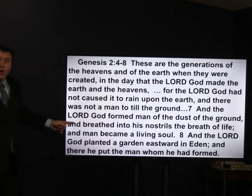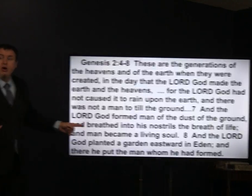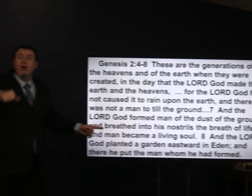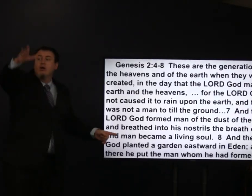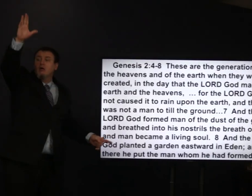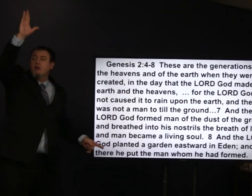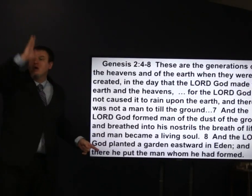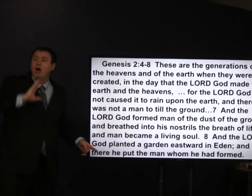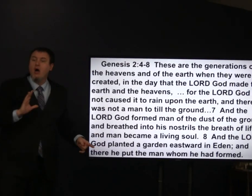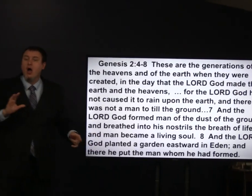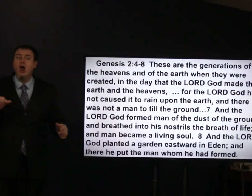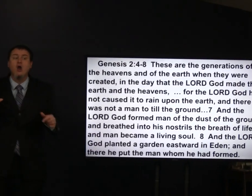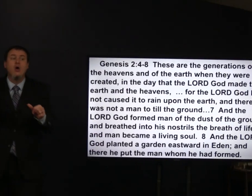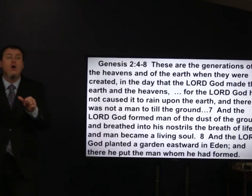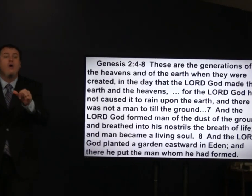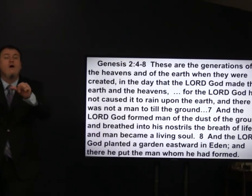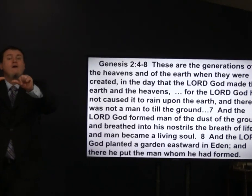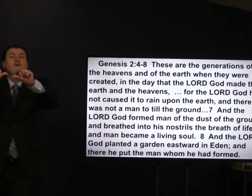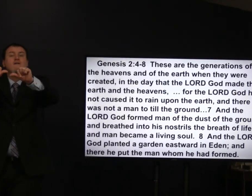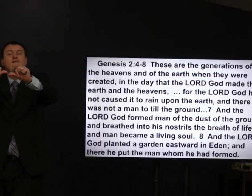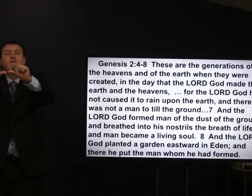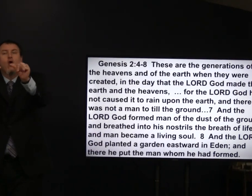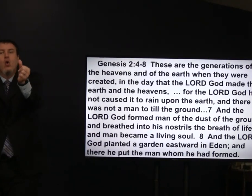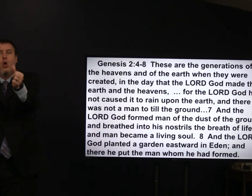and the word god formed